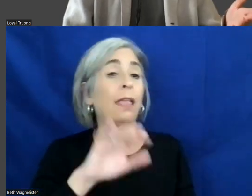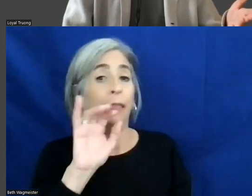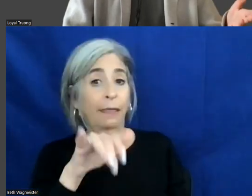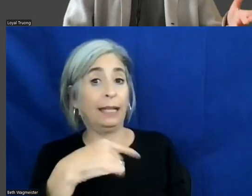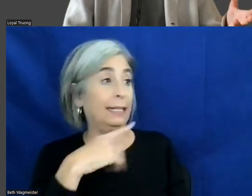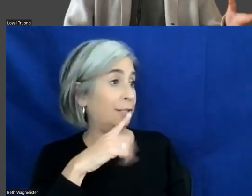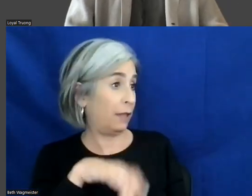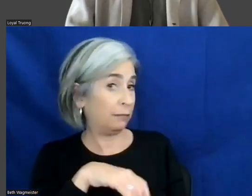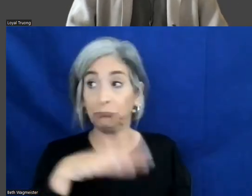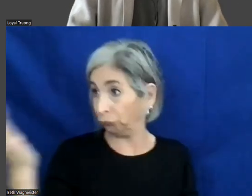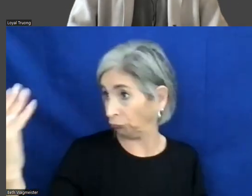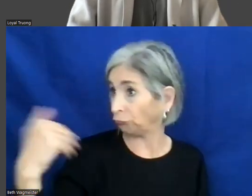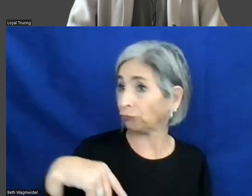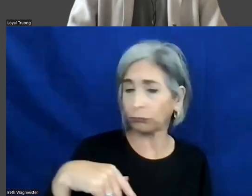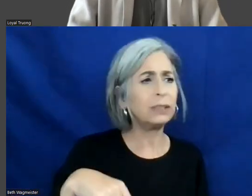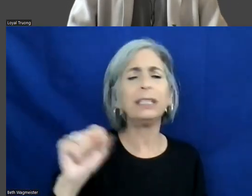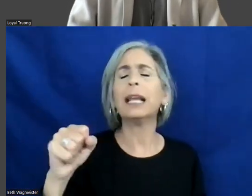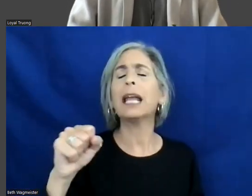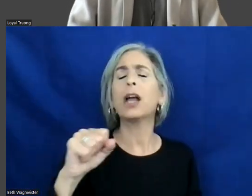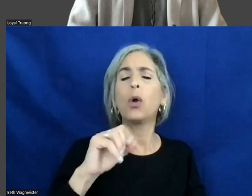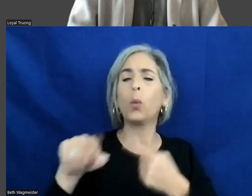Sure. Yeah. >> LOYAL TRUONG: When we're looking